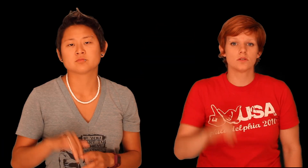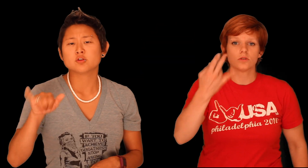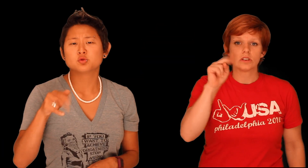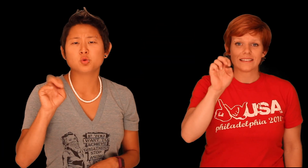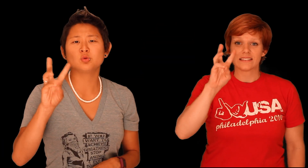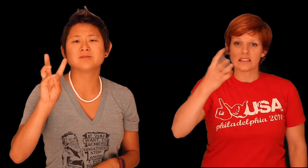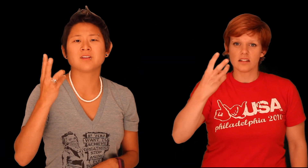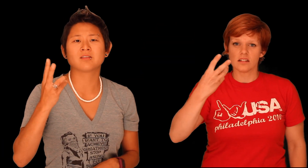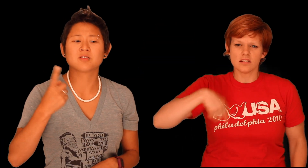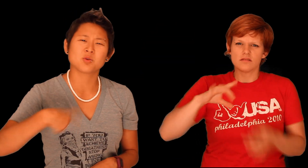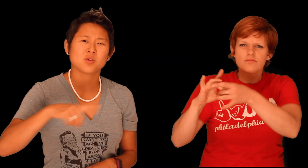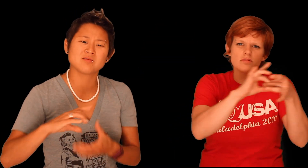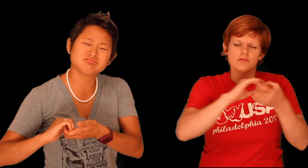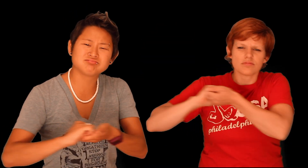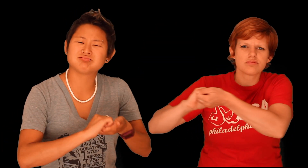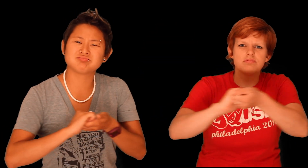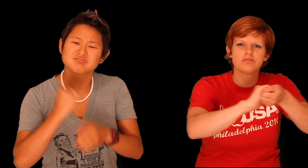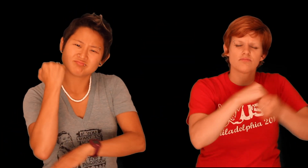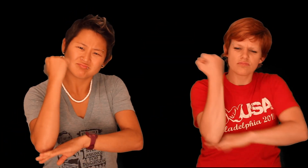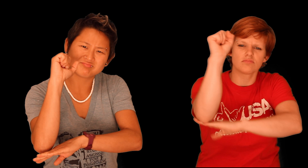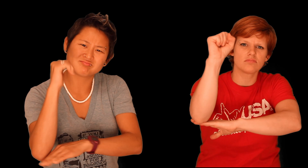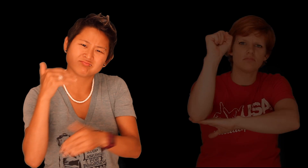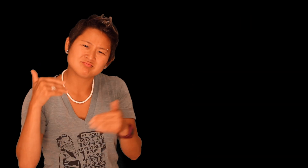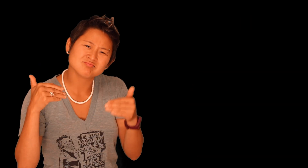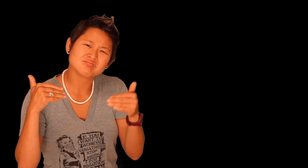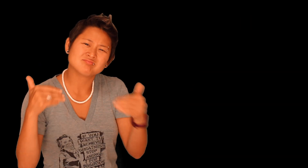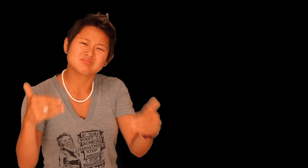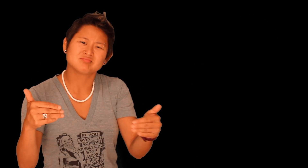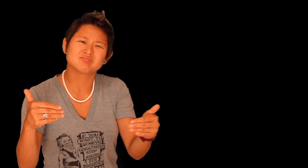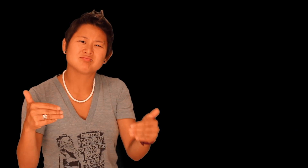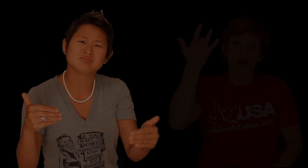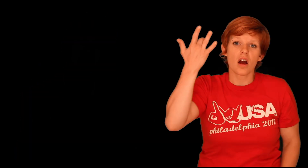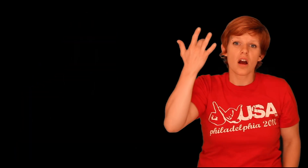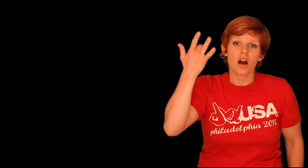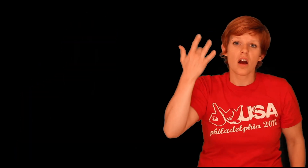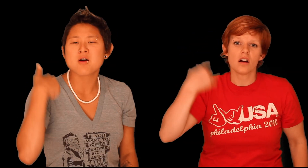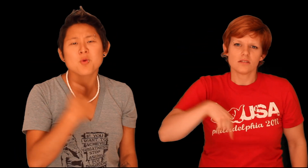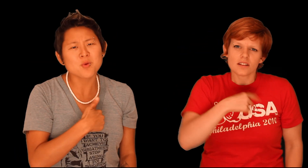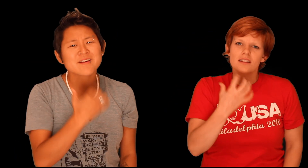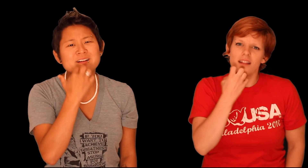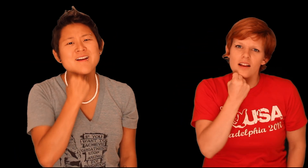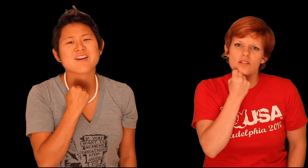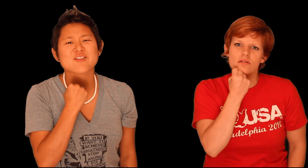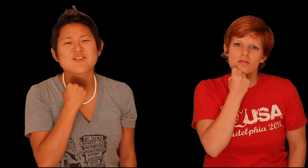June 6th is when we work together to protest Let's do it! Why? Because we care.